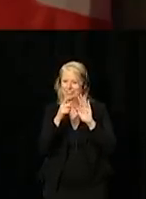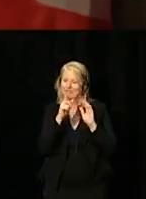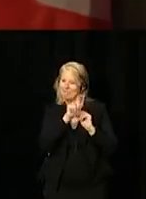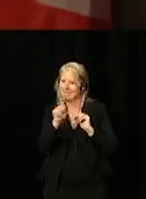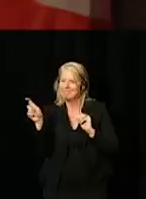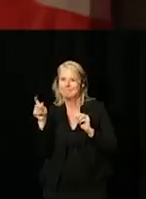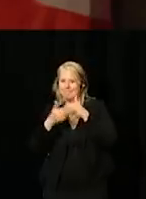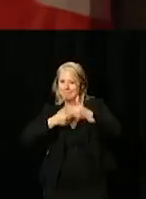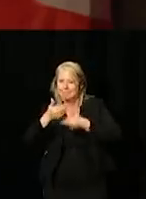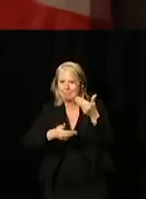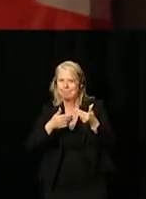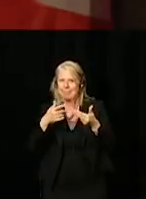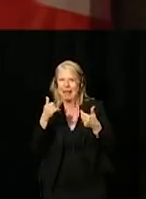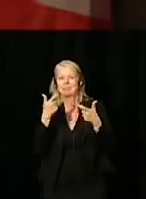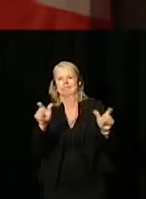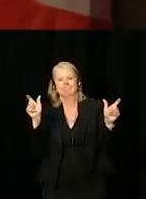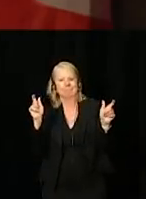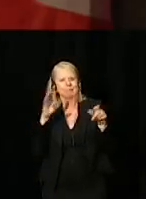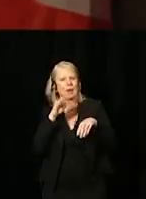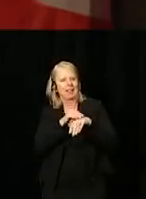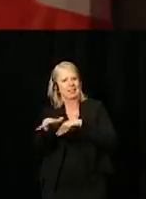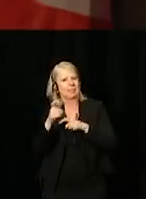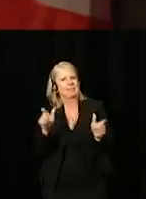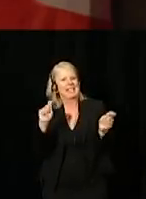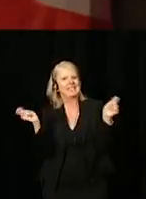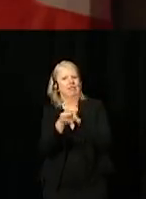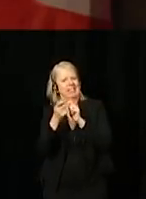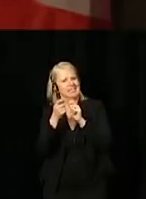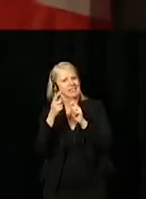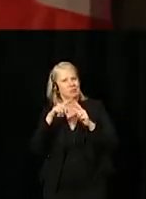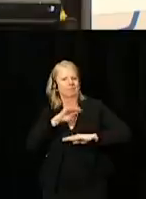can make a big difference in achieving that objective. Merci.